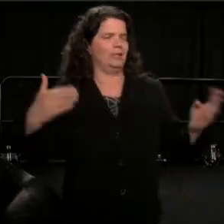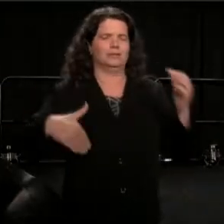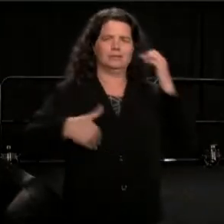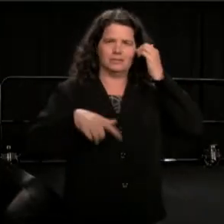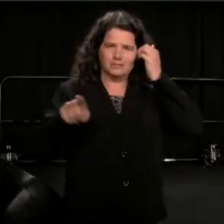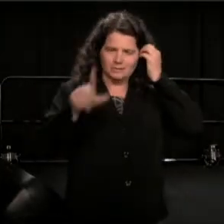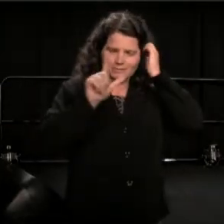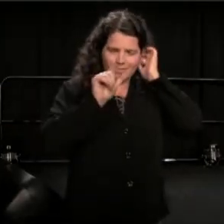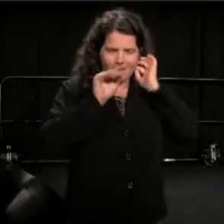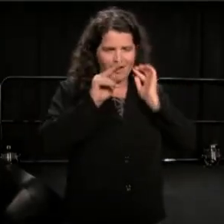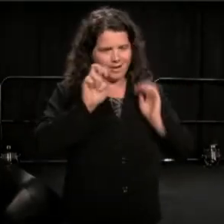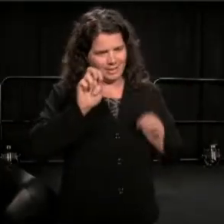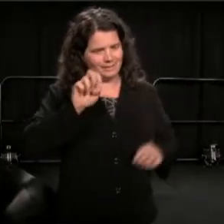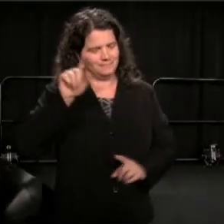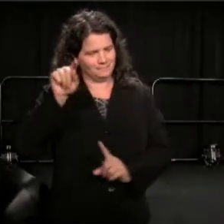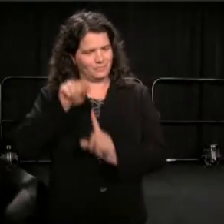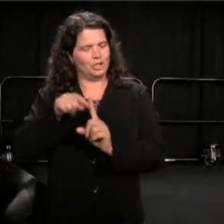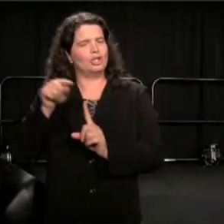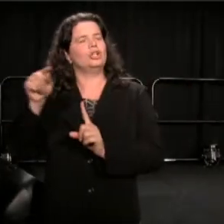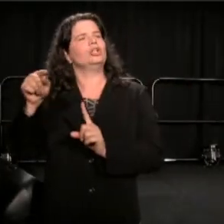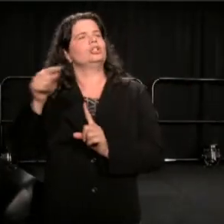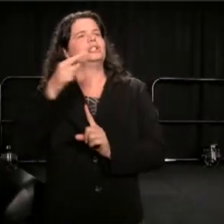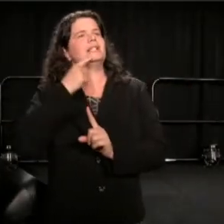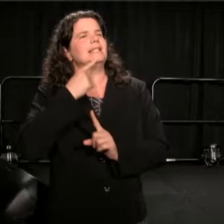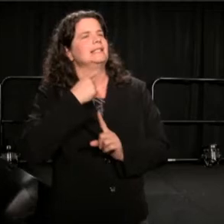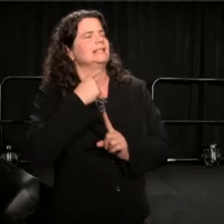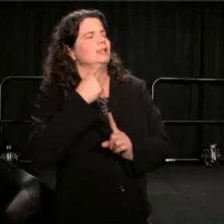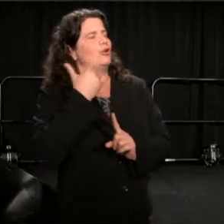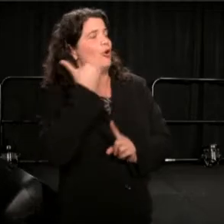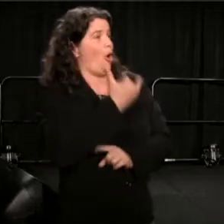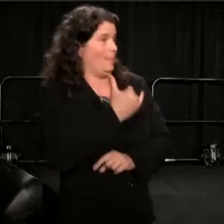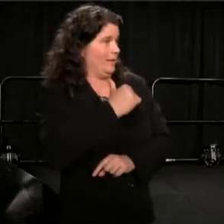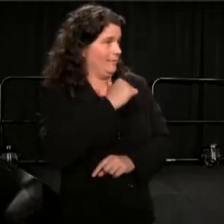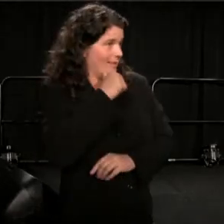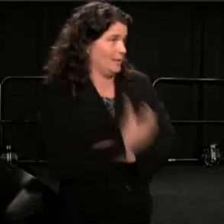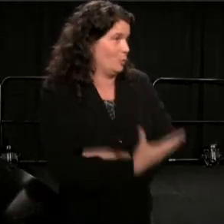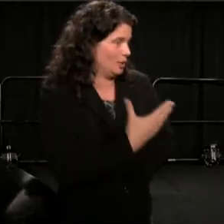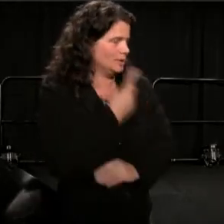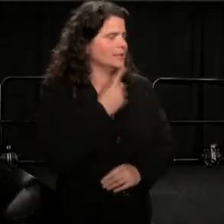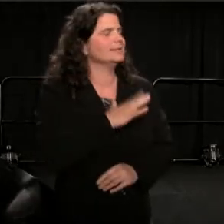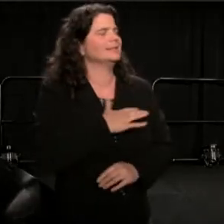and she said, "I want to help you." She said, I really should have assembled Brustein and Wilson